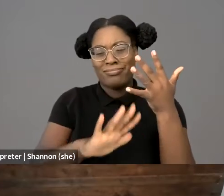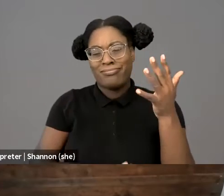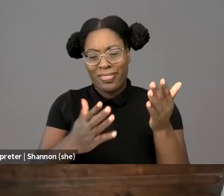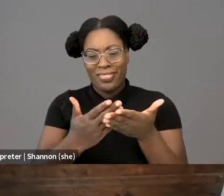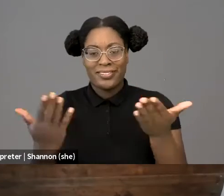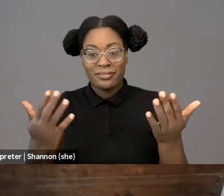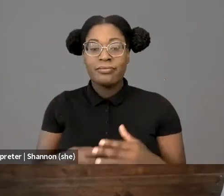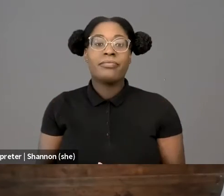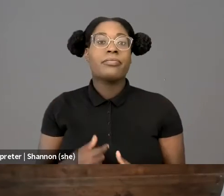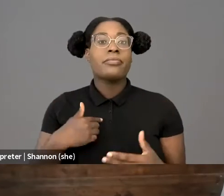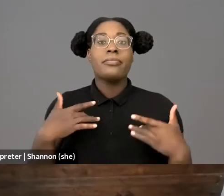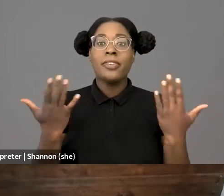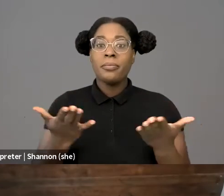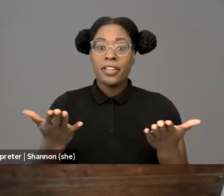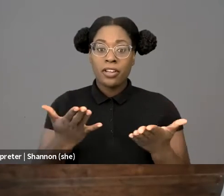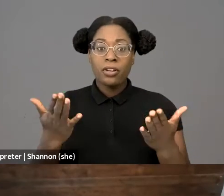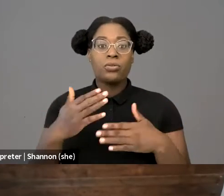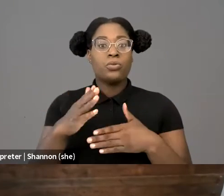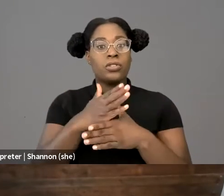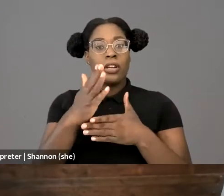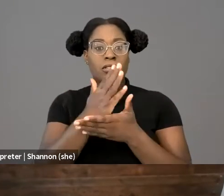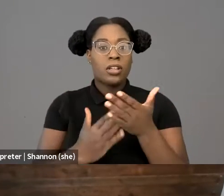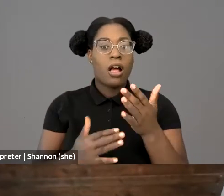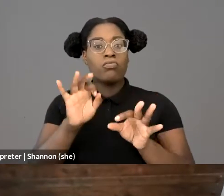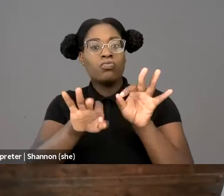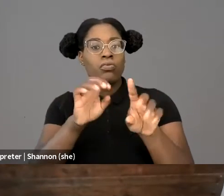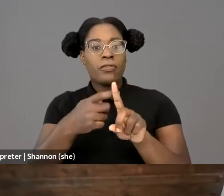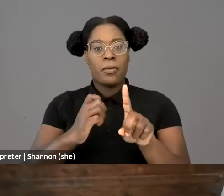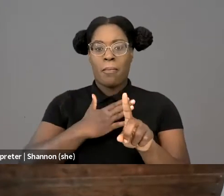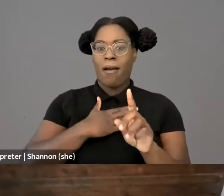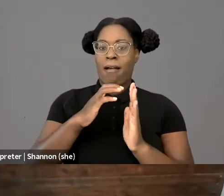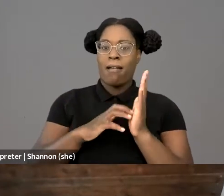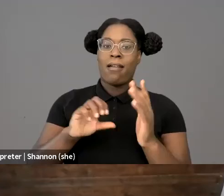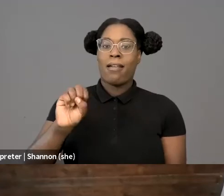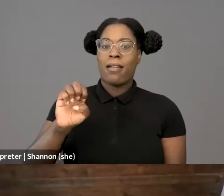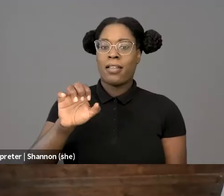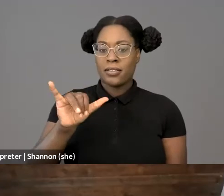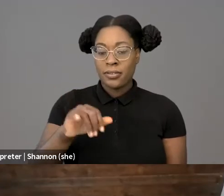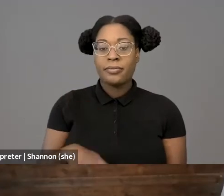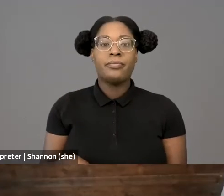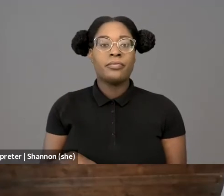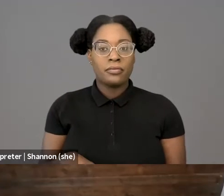"Blackness as Fighting Words", in which I explored the issue of police violence during peaceful public protest